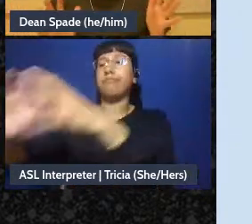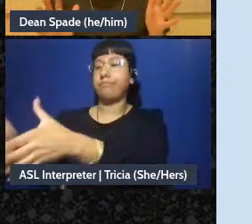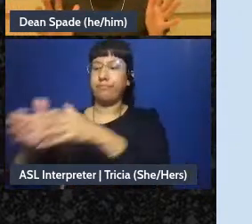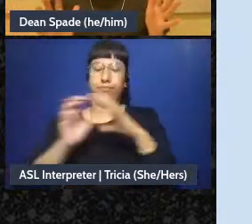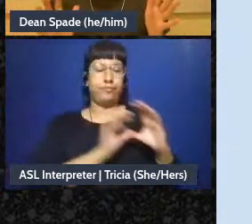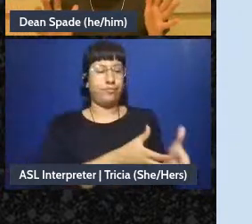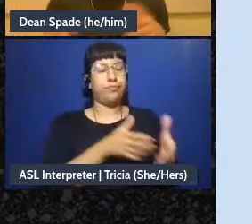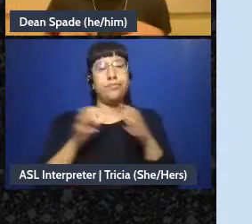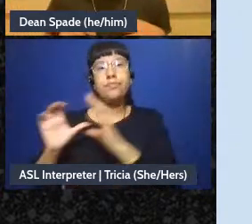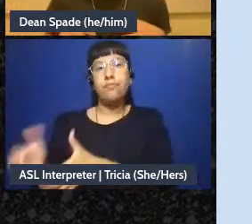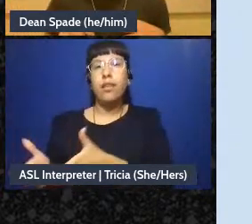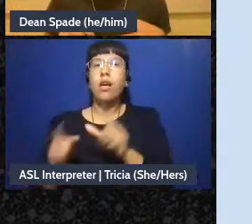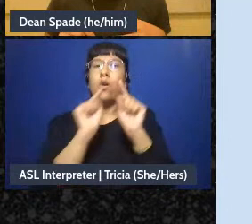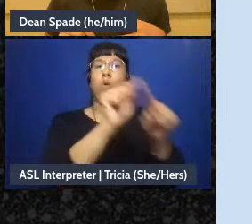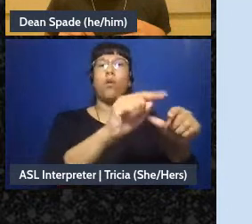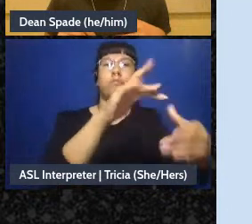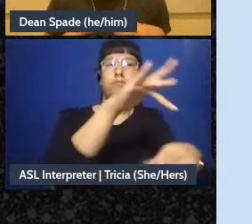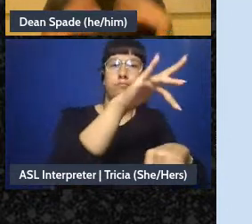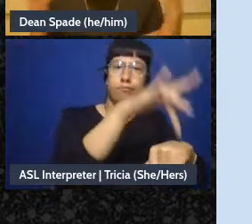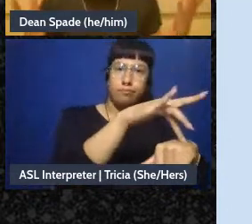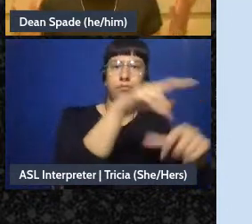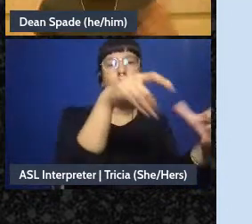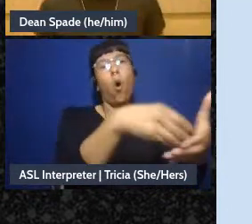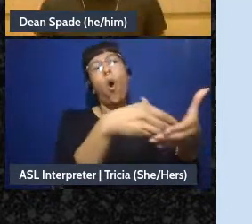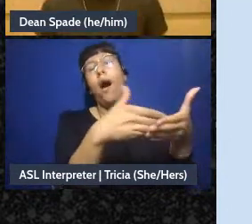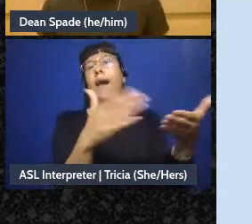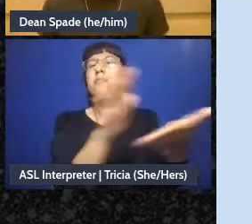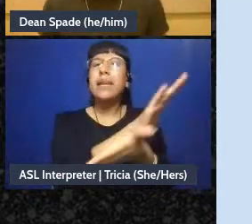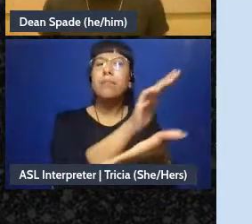of the question. If we're trying to come up with something, like group priorities or something so